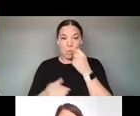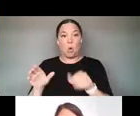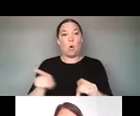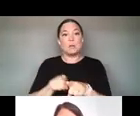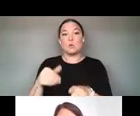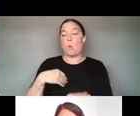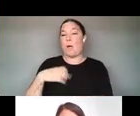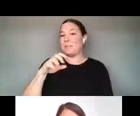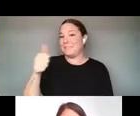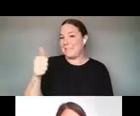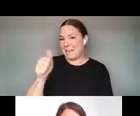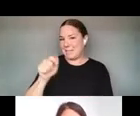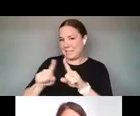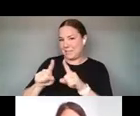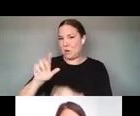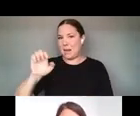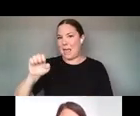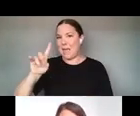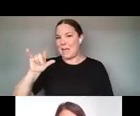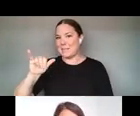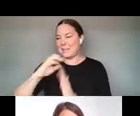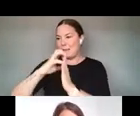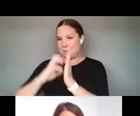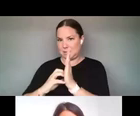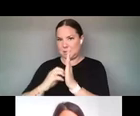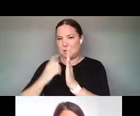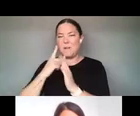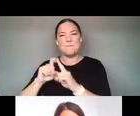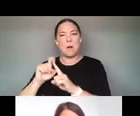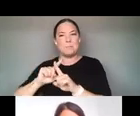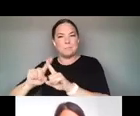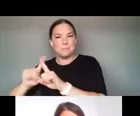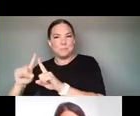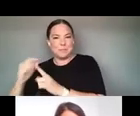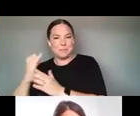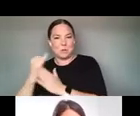ARTS PRACTITIONERS IN THE FIELD. SO WE HOPE THAT YOU ALSO READ THOSE. AND THAT IS JUST